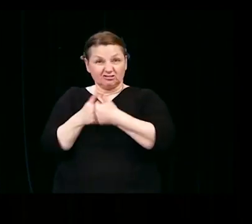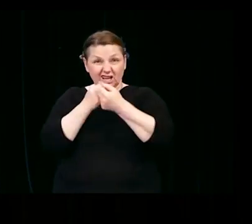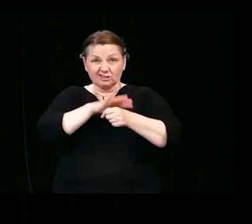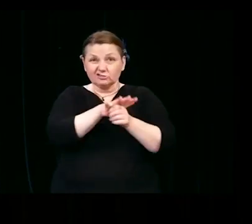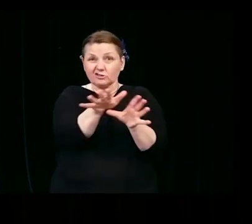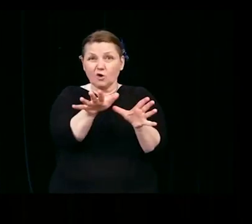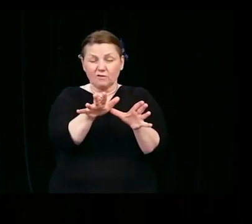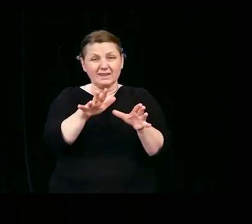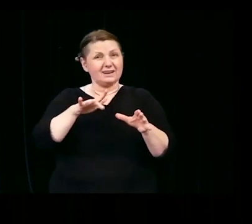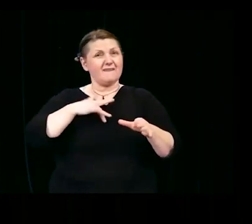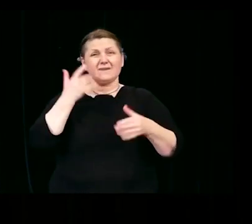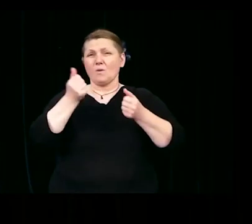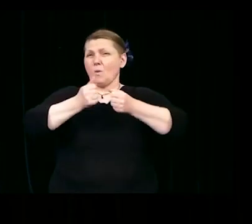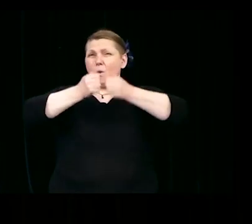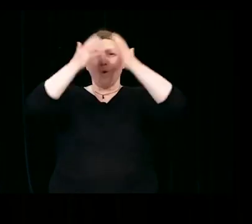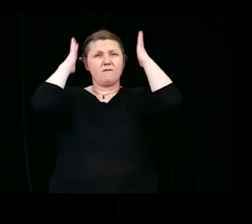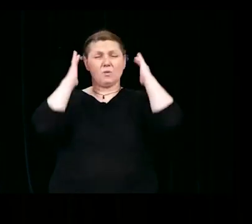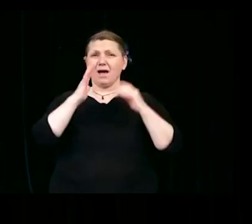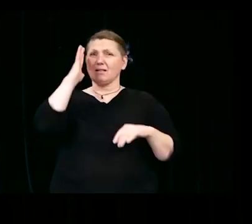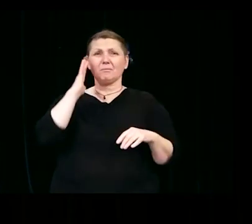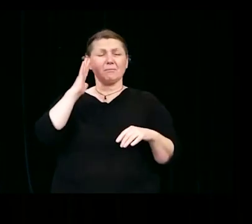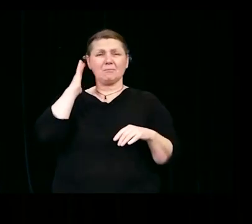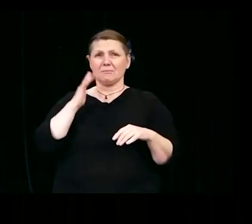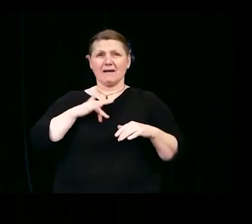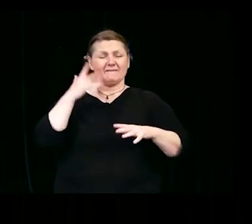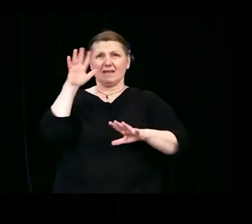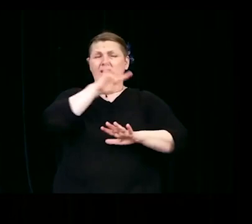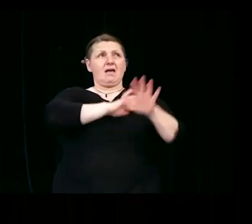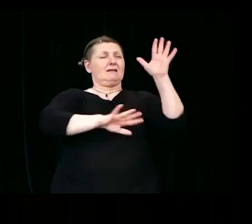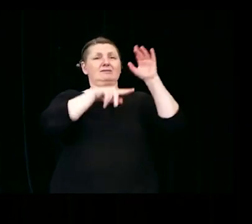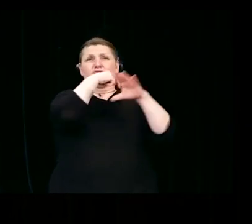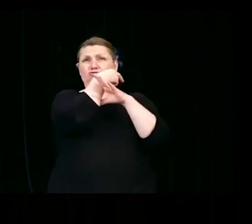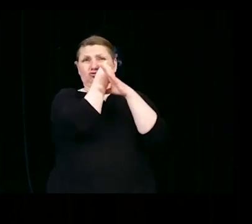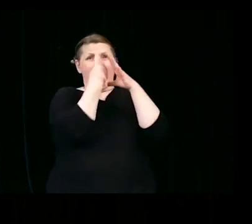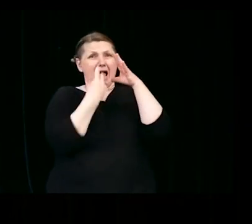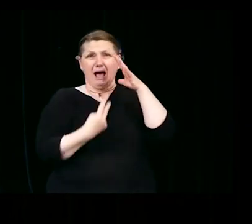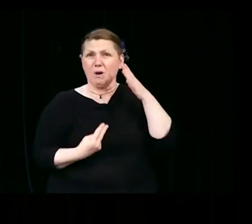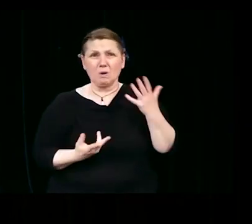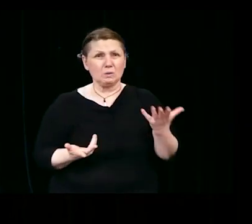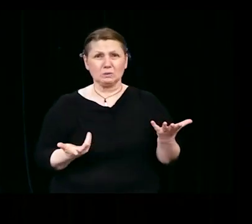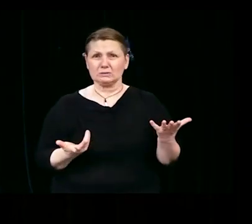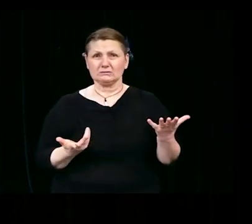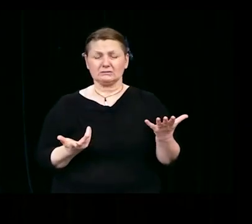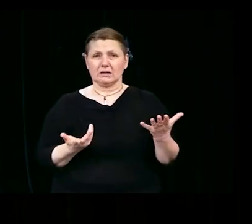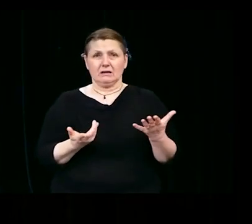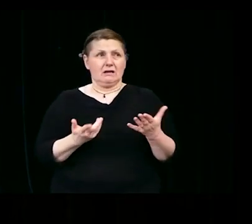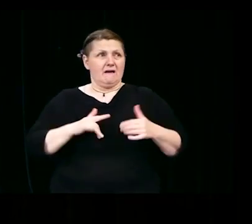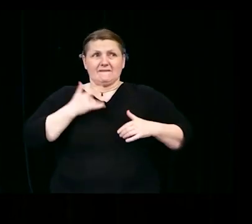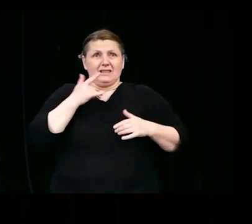just felt like it would swallow me whole and that I might not survive it. 2020 brought work